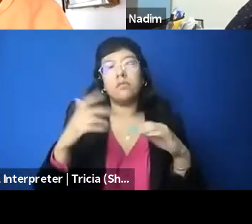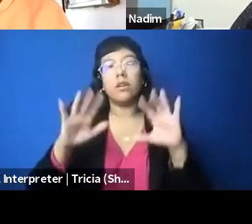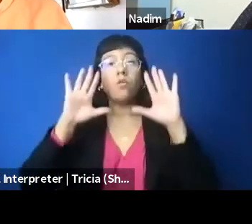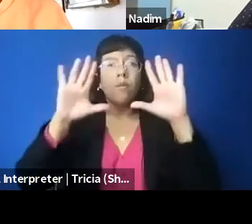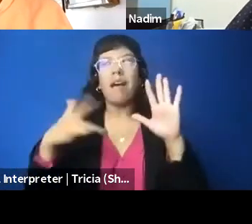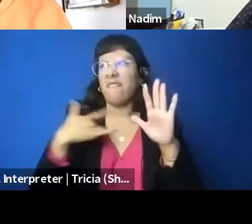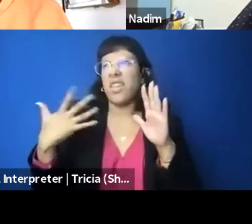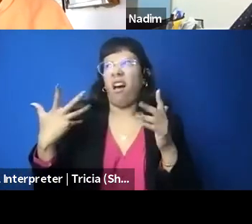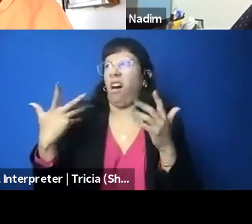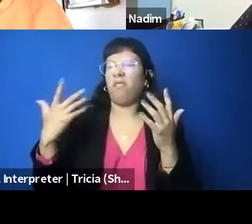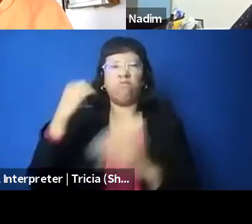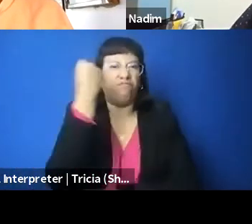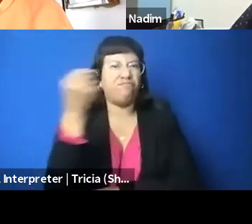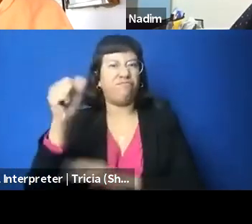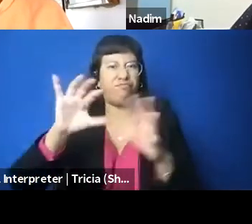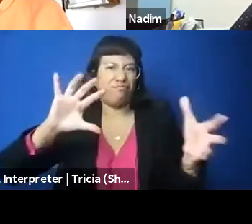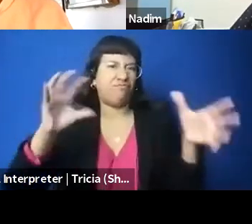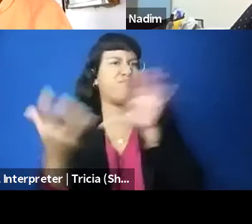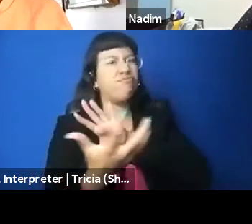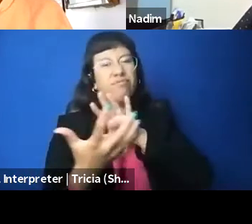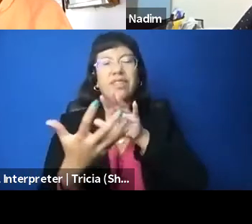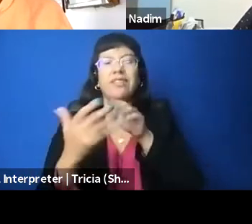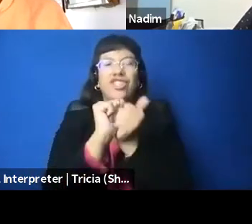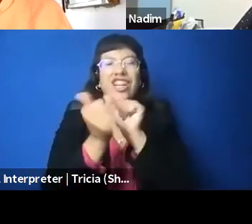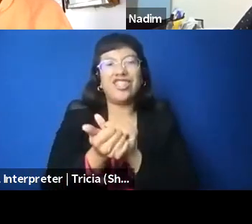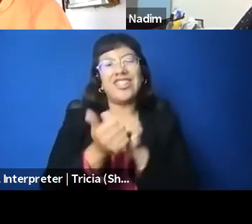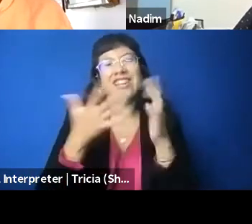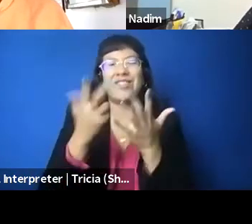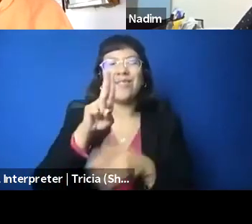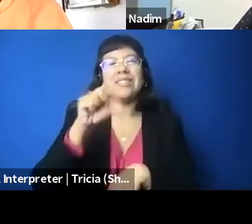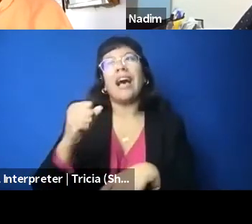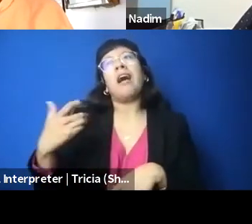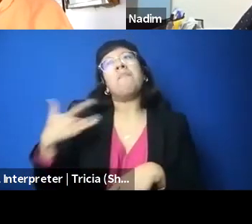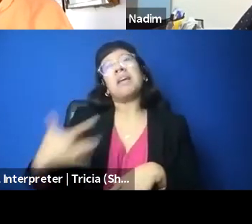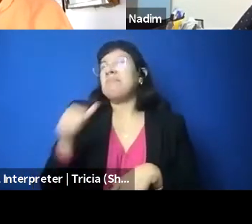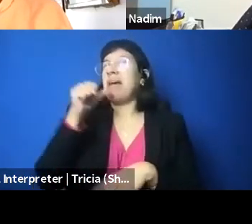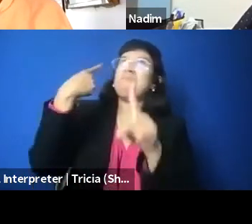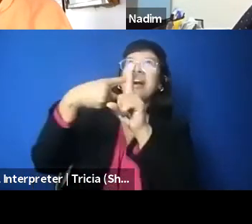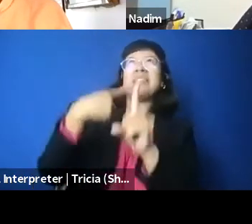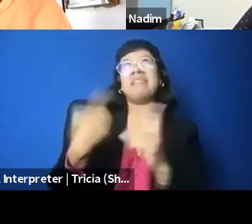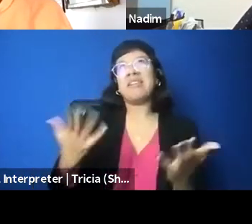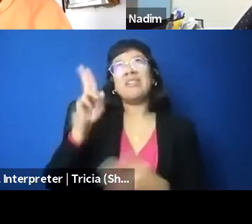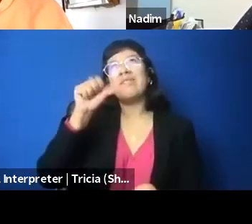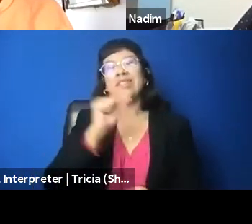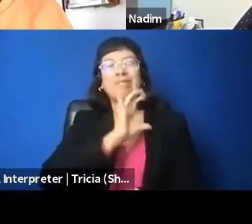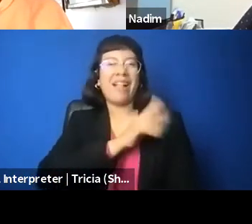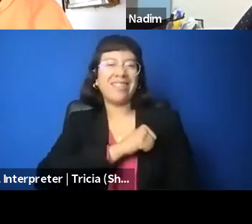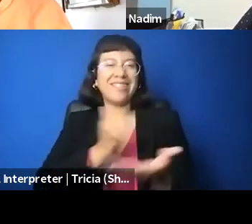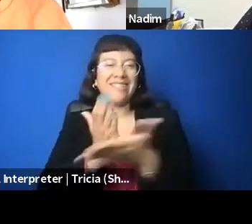You know, I'm not normally like, so positive, living in the United States, when it comes to Palestinian freedom, and I will just say, you know,